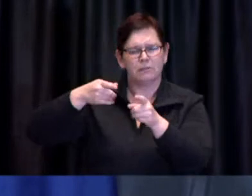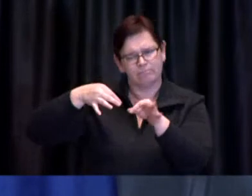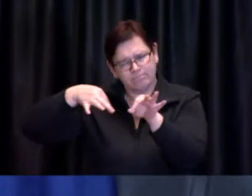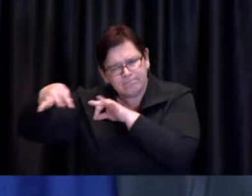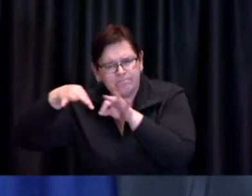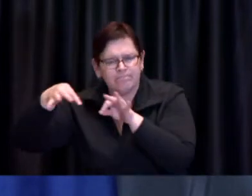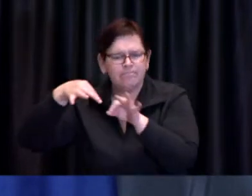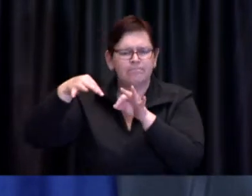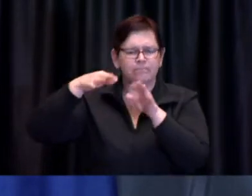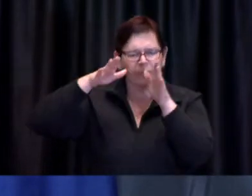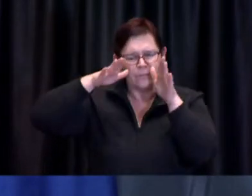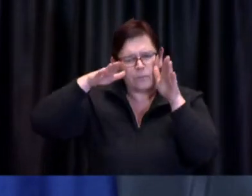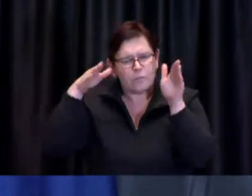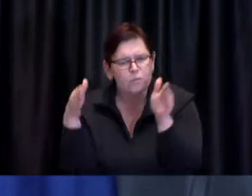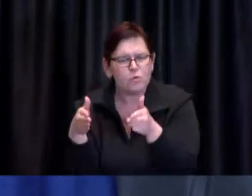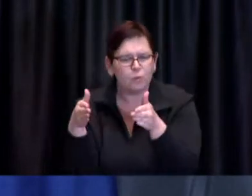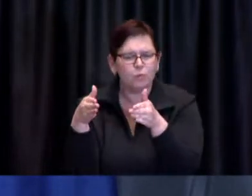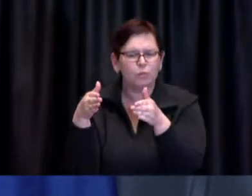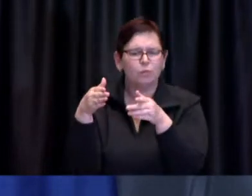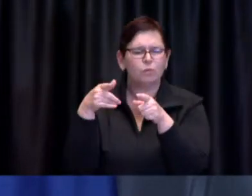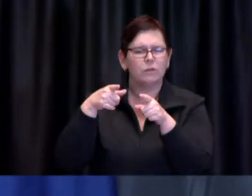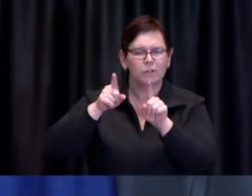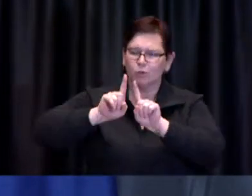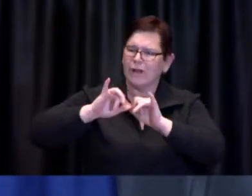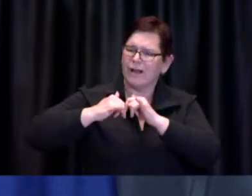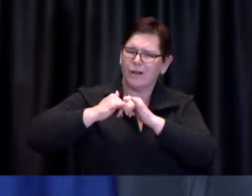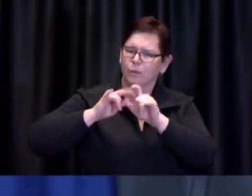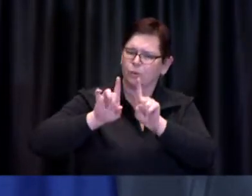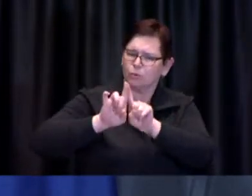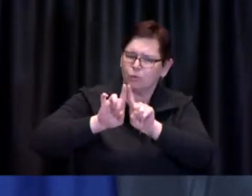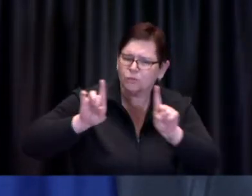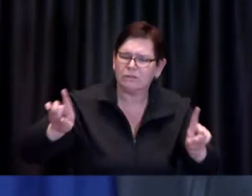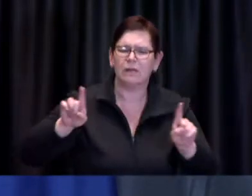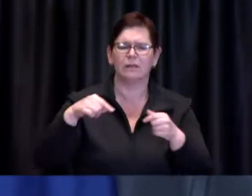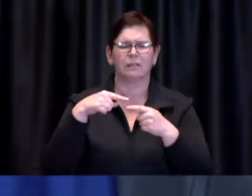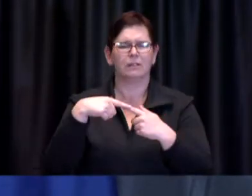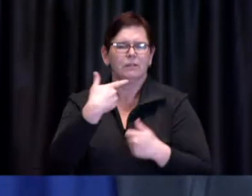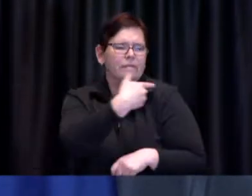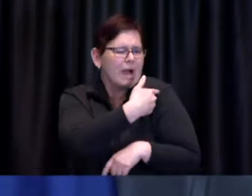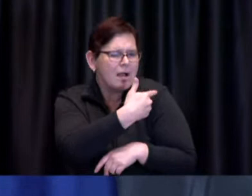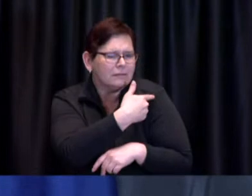the efficacy of vaccines and vaccine conspiracy misinformation.